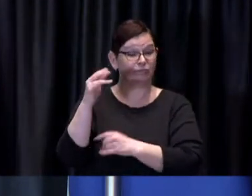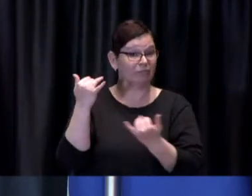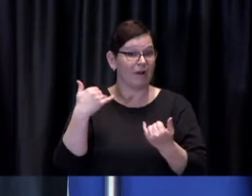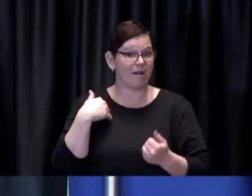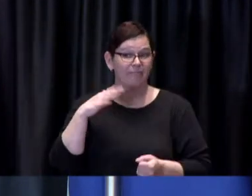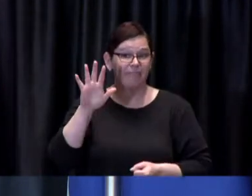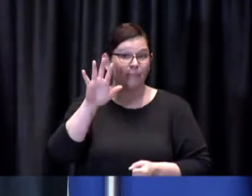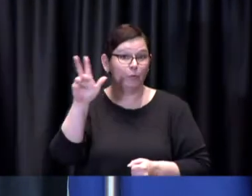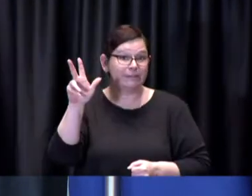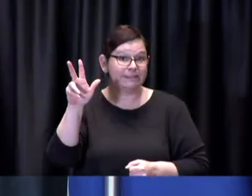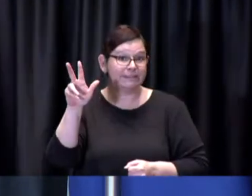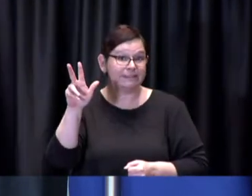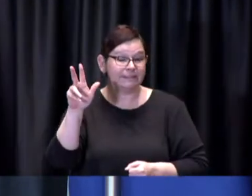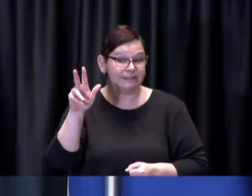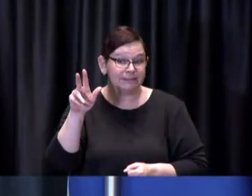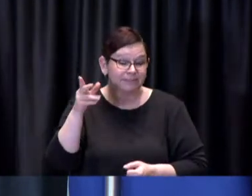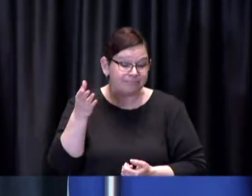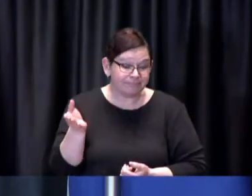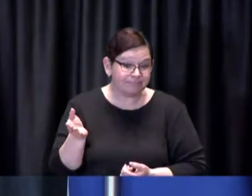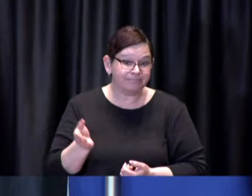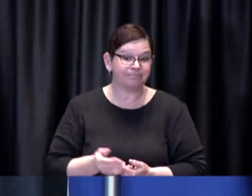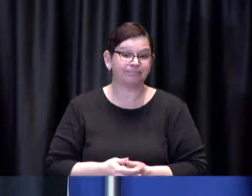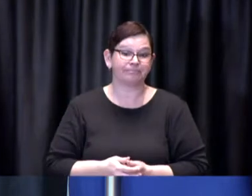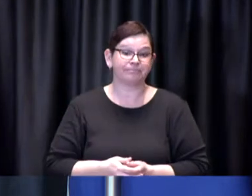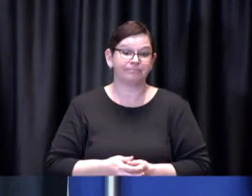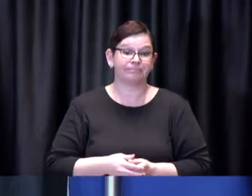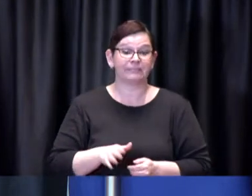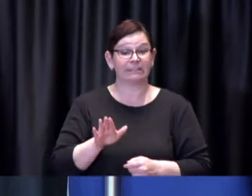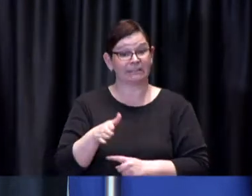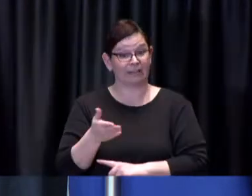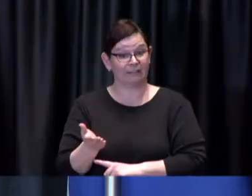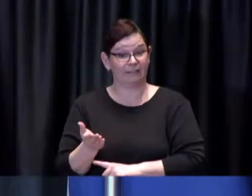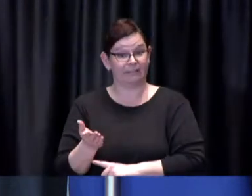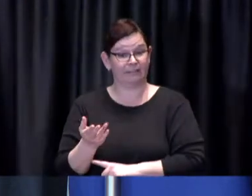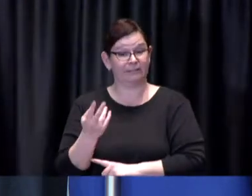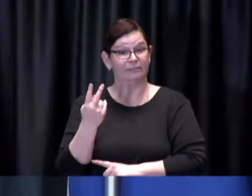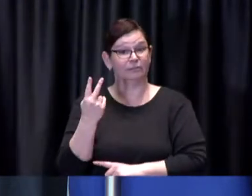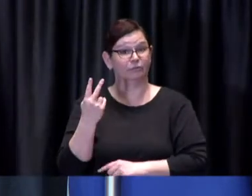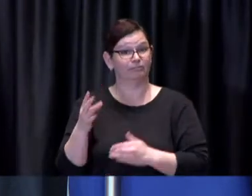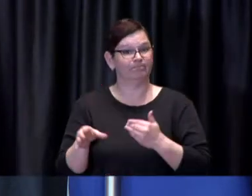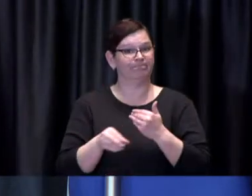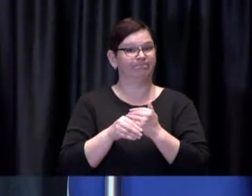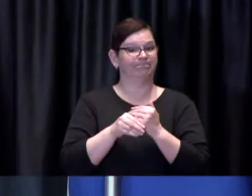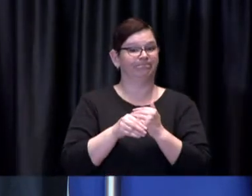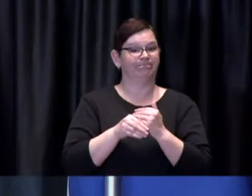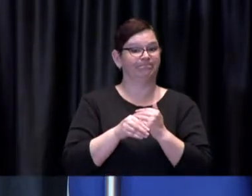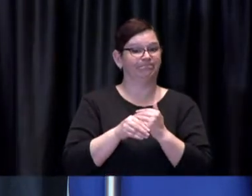We are reporting two more deaths to COVID-19, sadly.